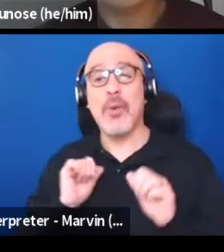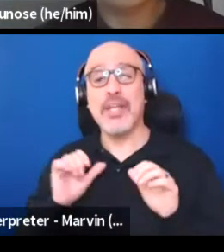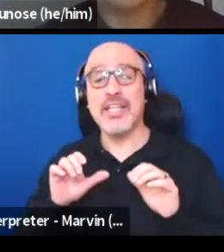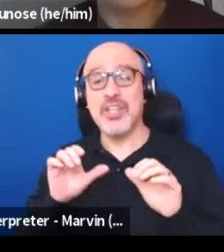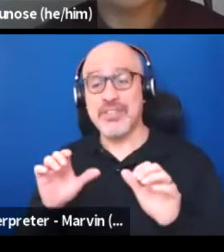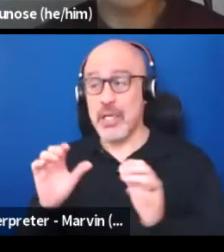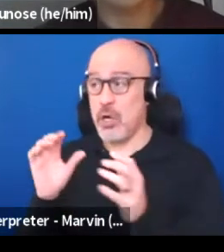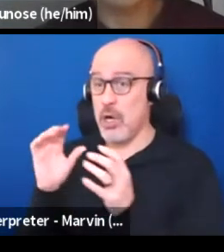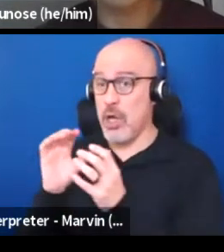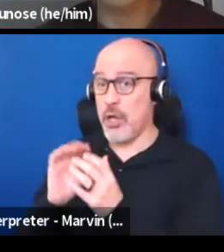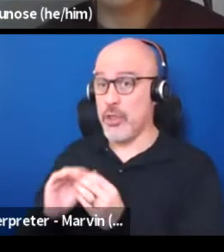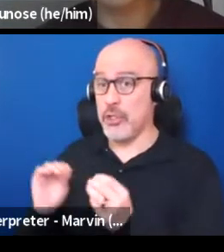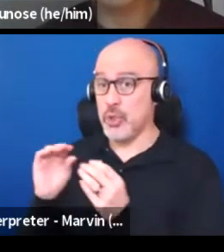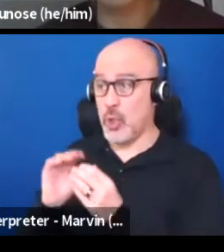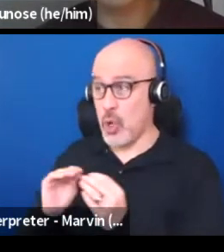and you have an intention around it.